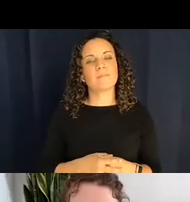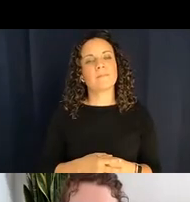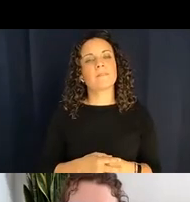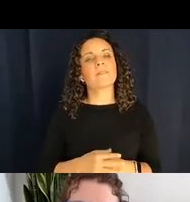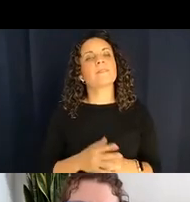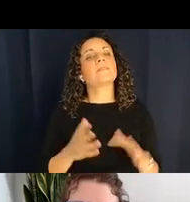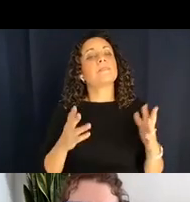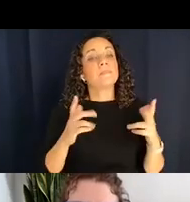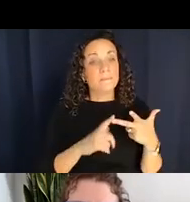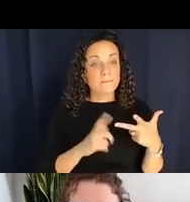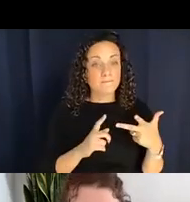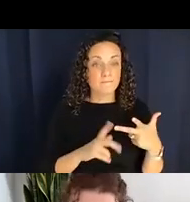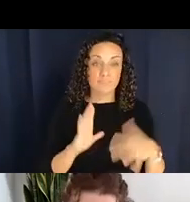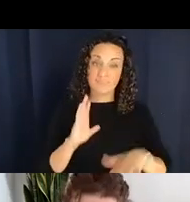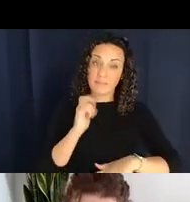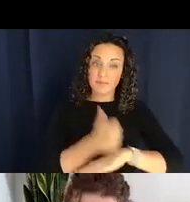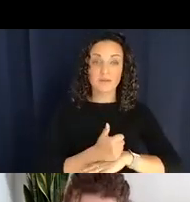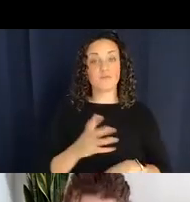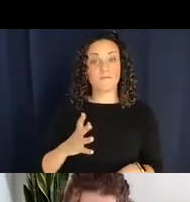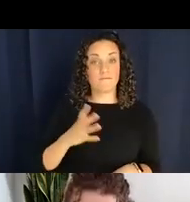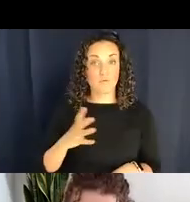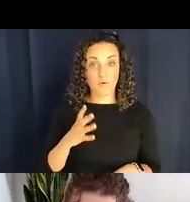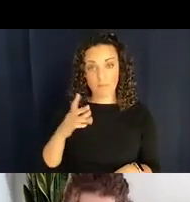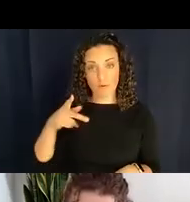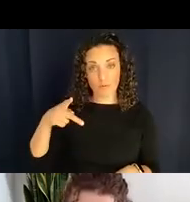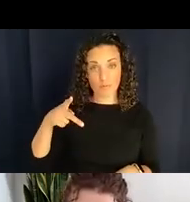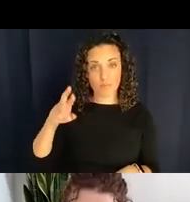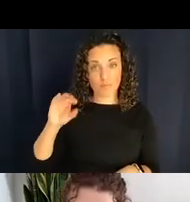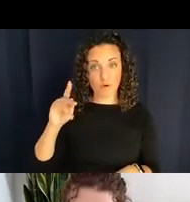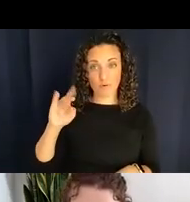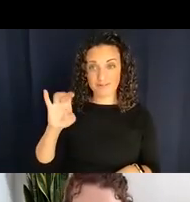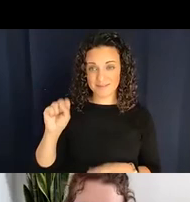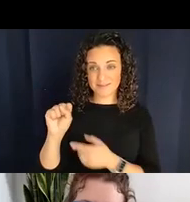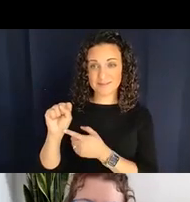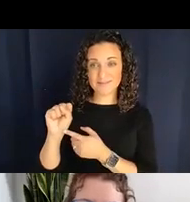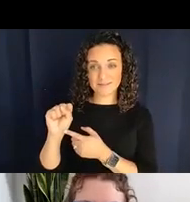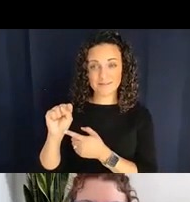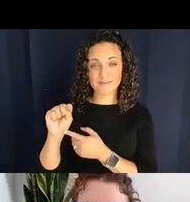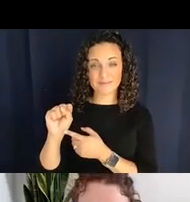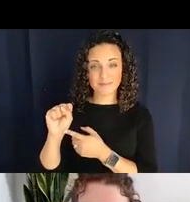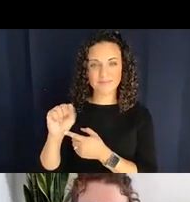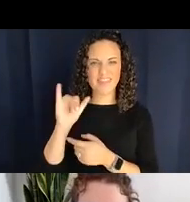And then implementation of formal properties. That one we basically decided is the different one, which is … this is the branching tree,